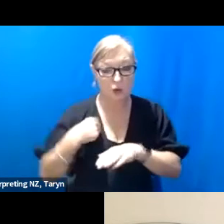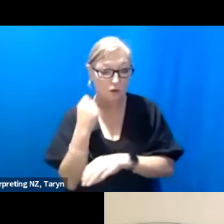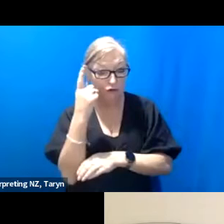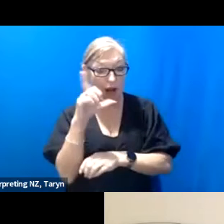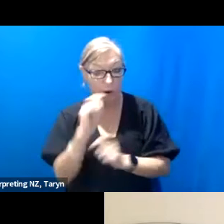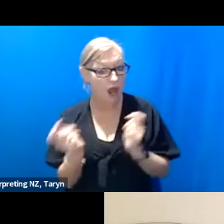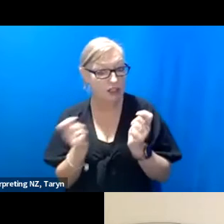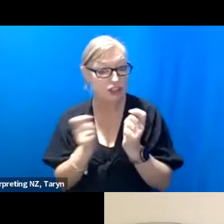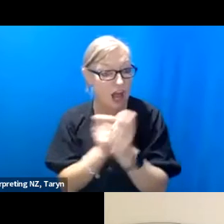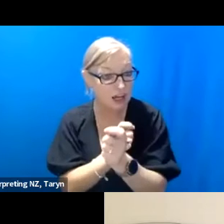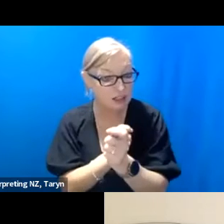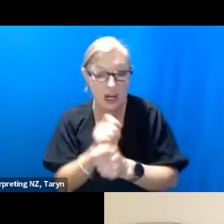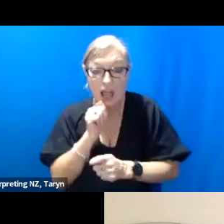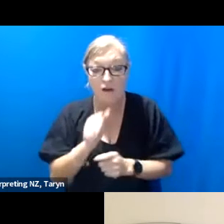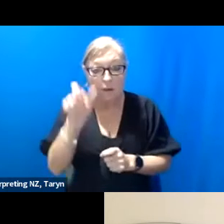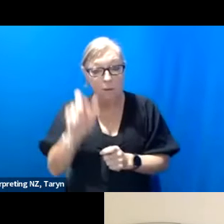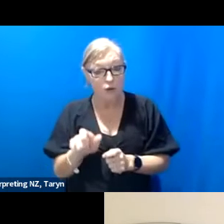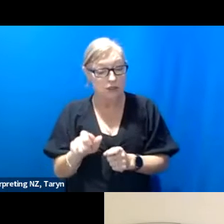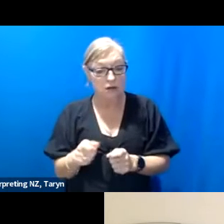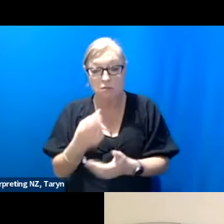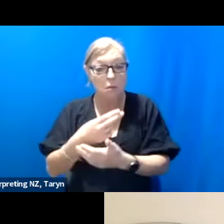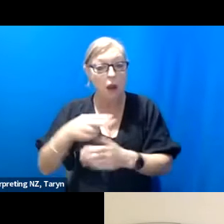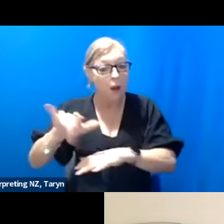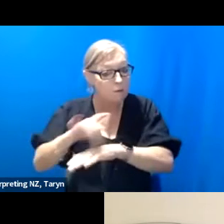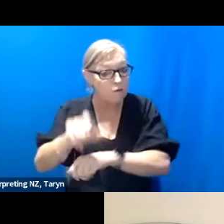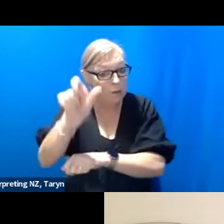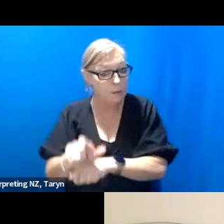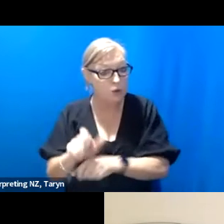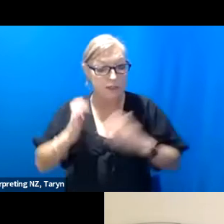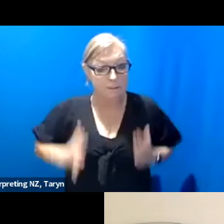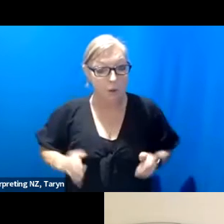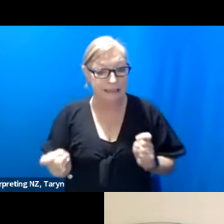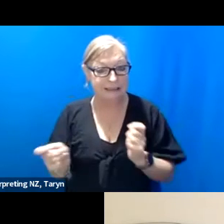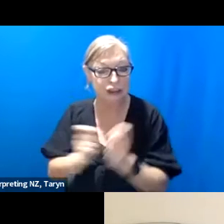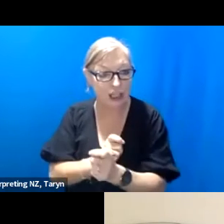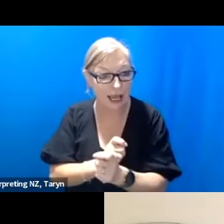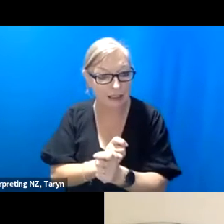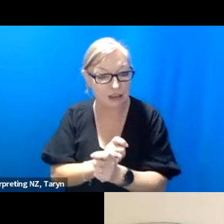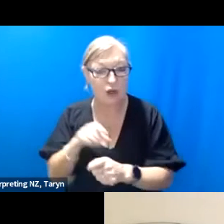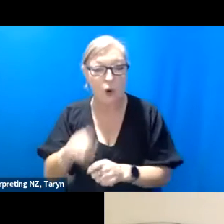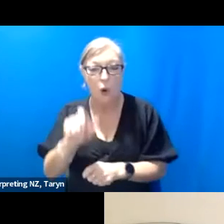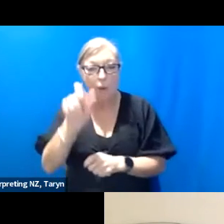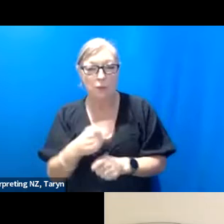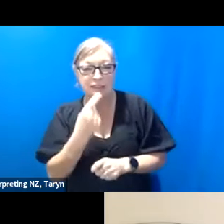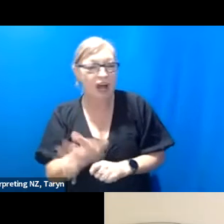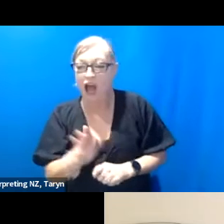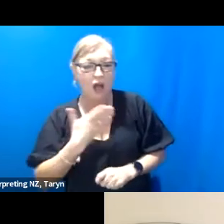if somebody's body changes, if somebody suddenly is like I don't want to do that anymore, that